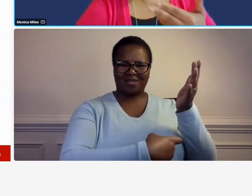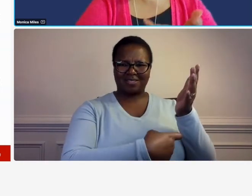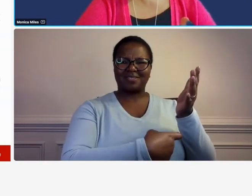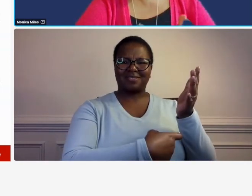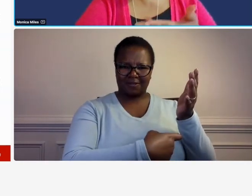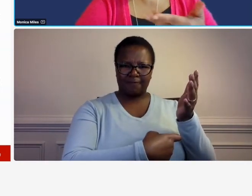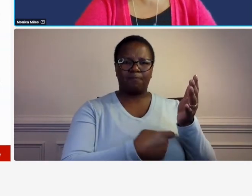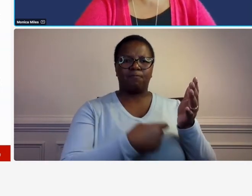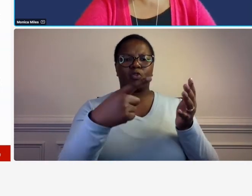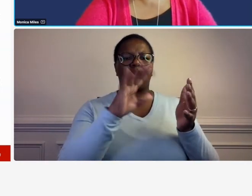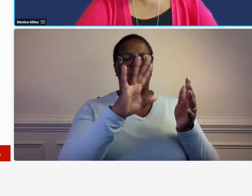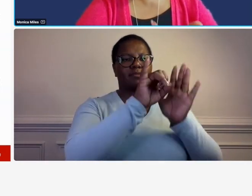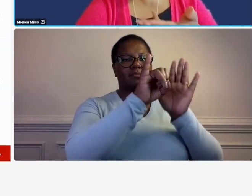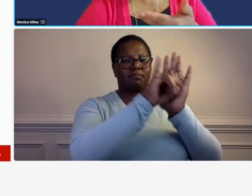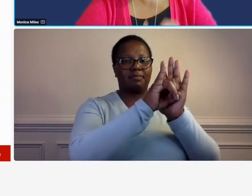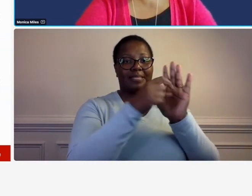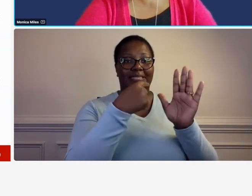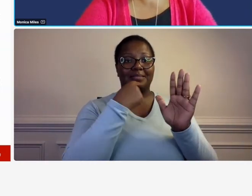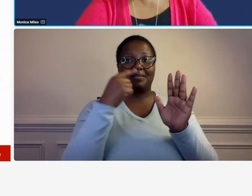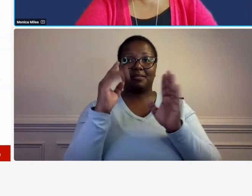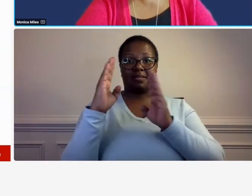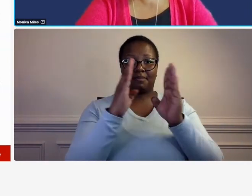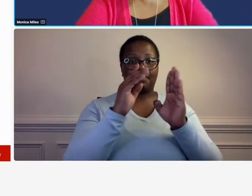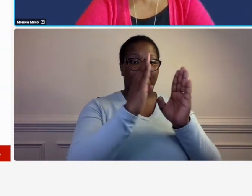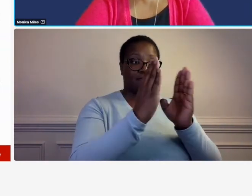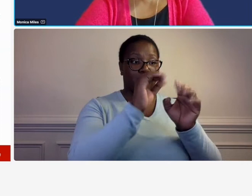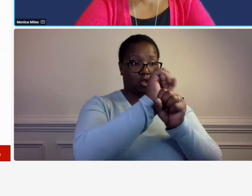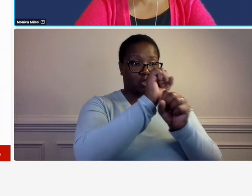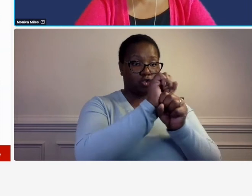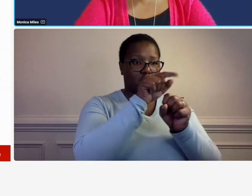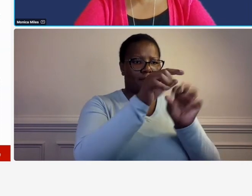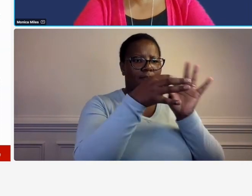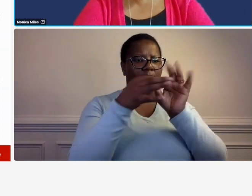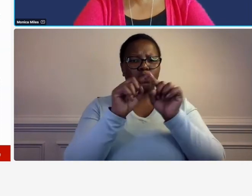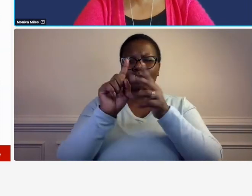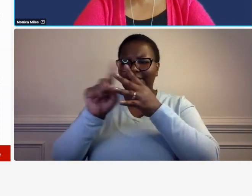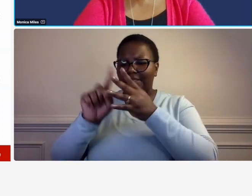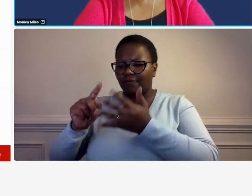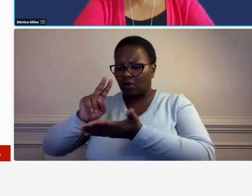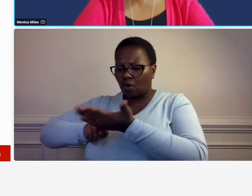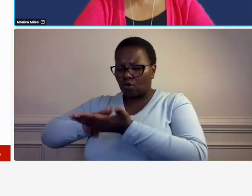portion of that labor was associated with each of the different contracts so make sure that you have